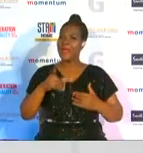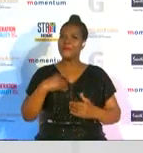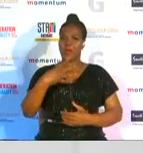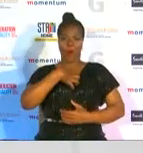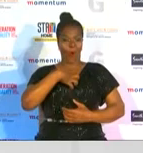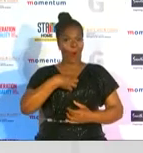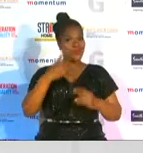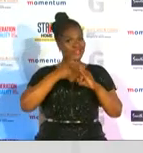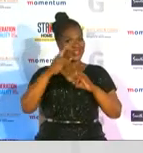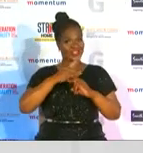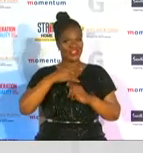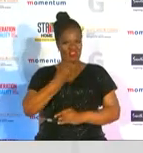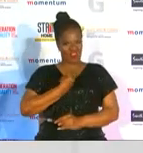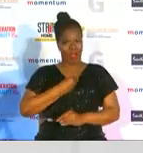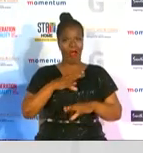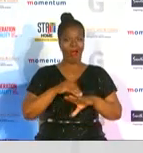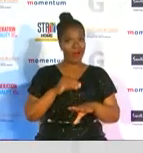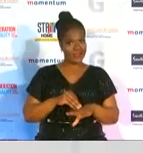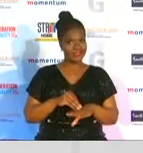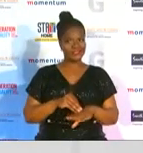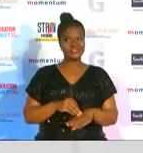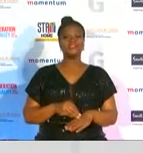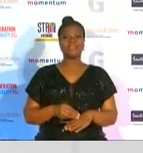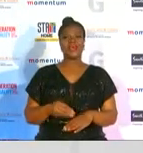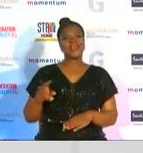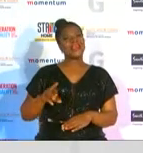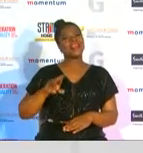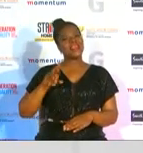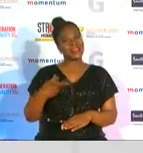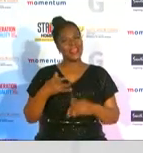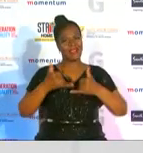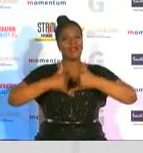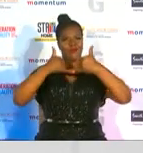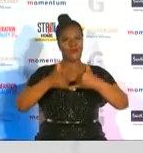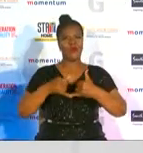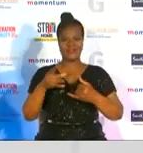a young age now the next award is the emerging athlete of the year award